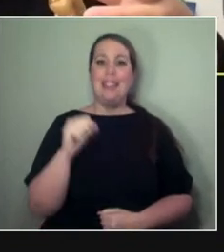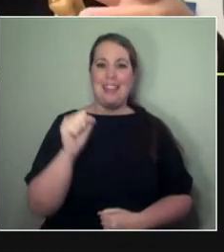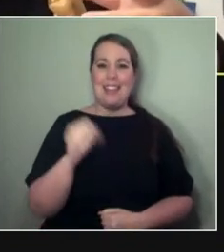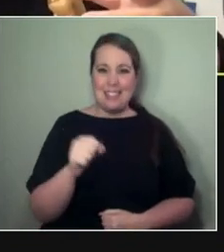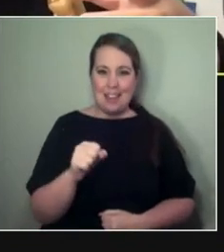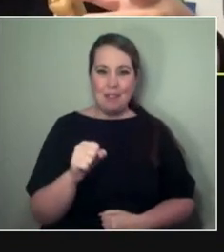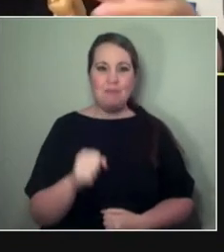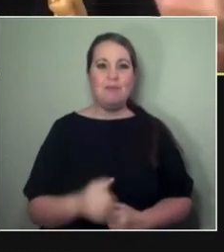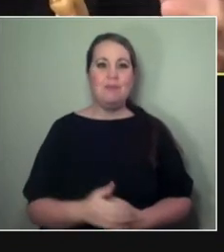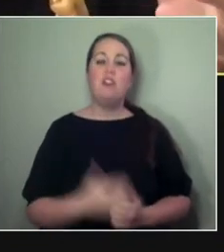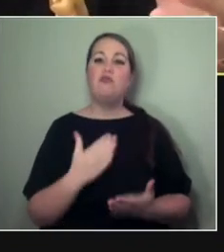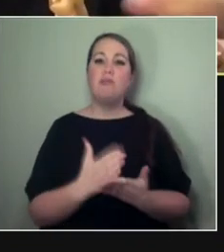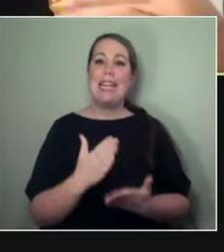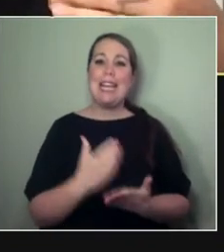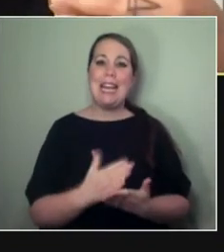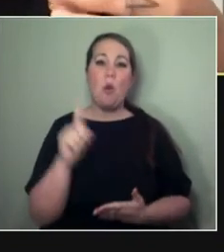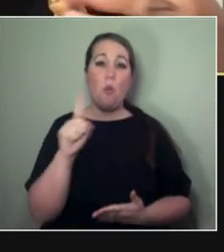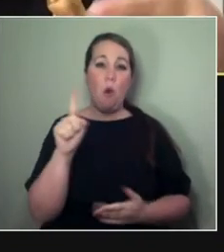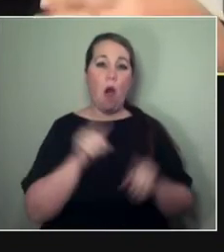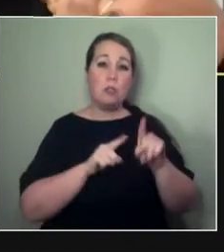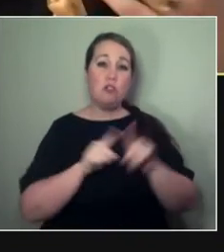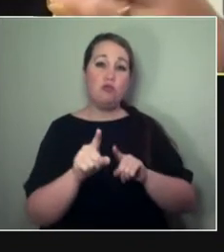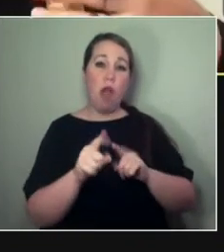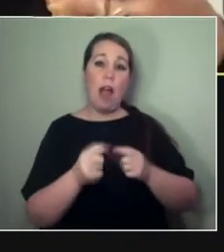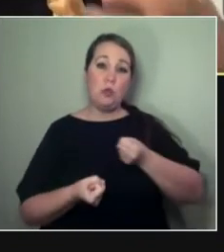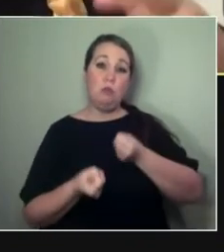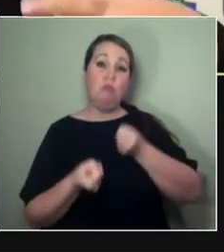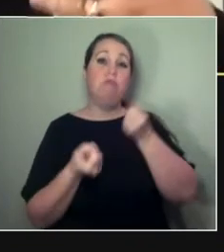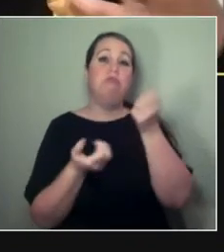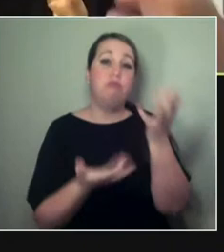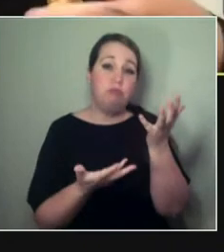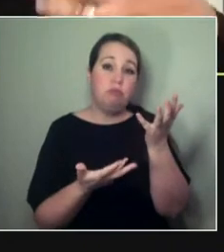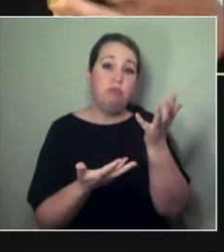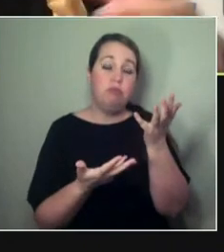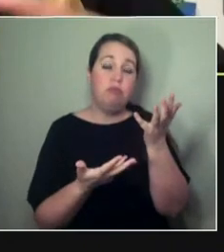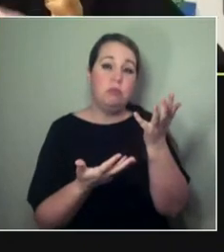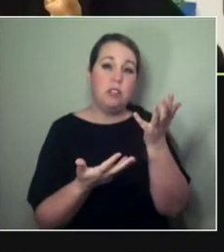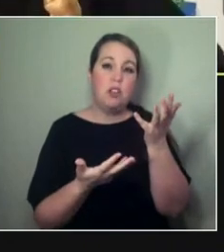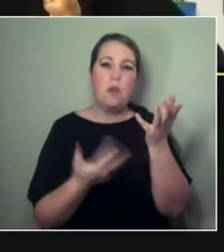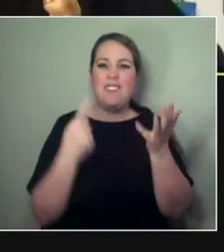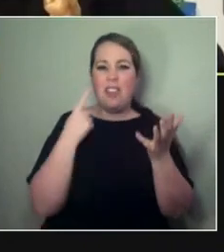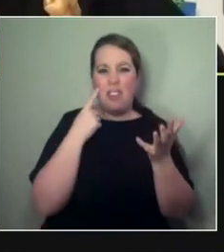the essence of what you were trying to articulate, like the concept, the ideology or whatever.